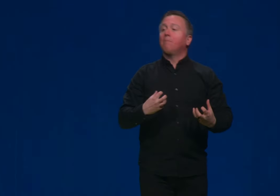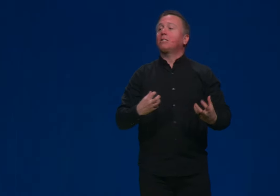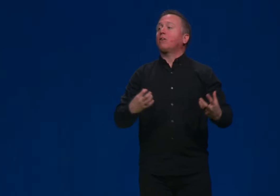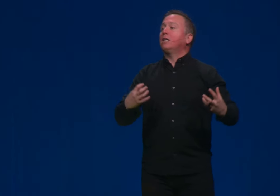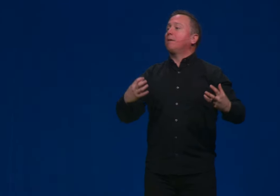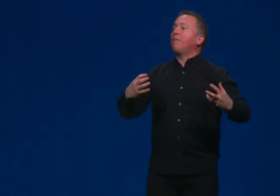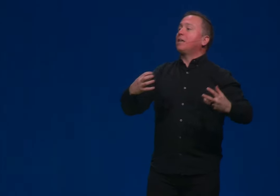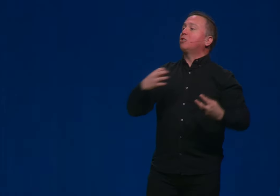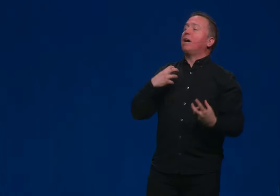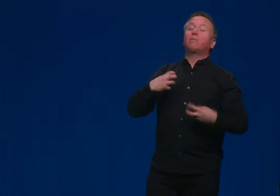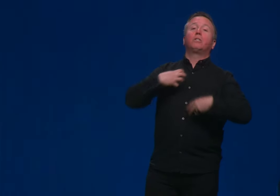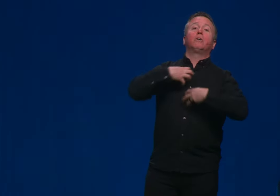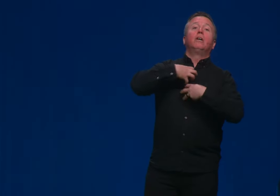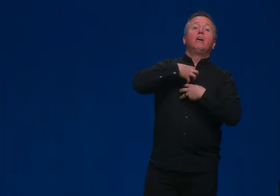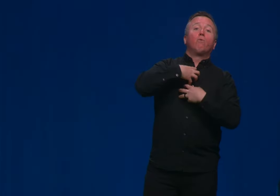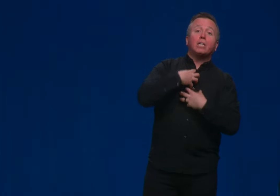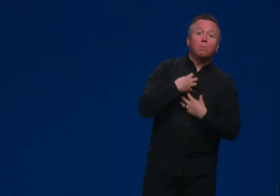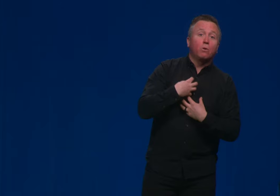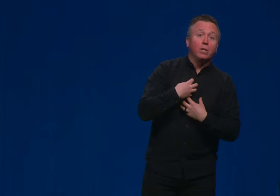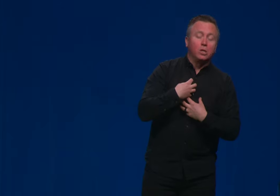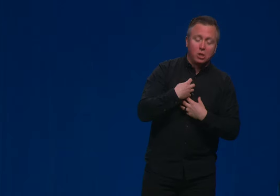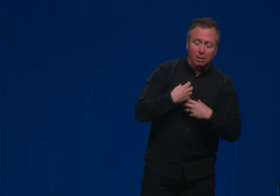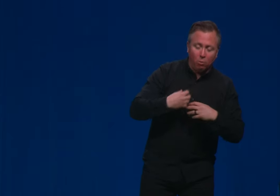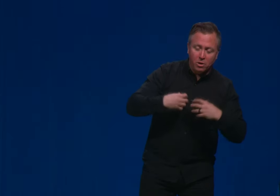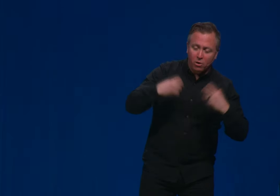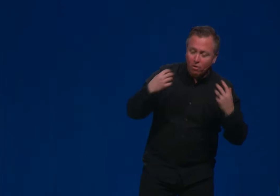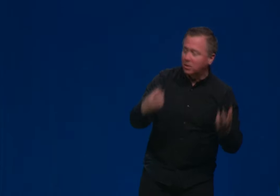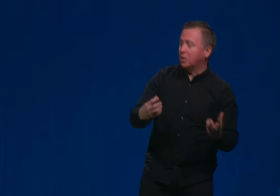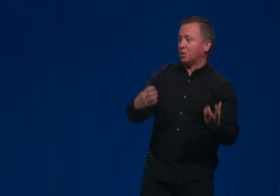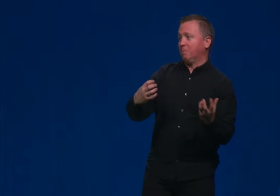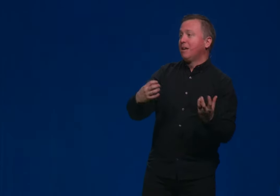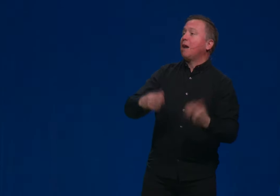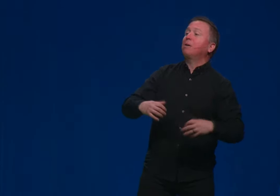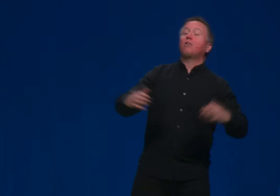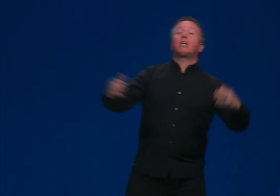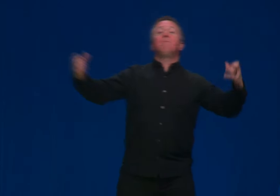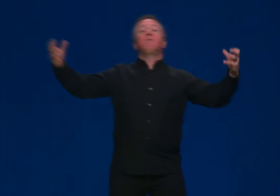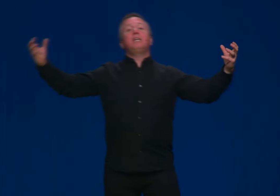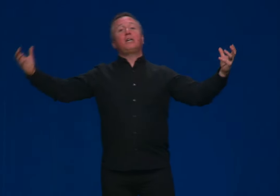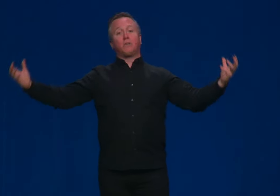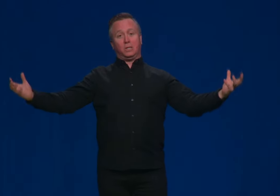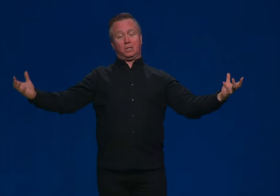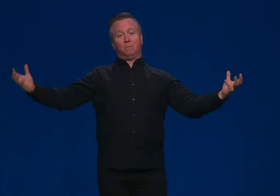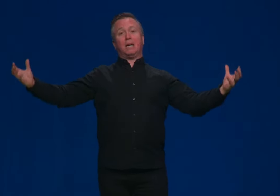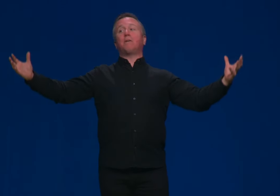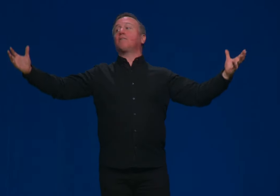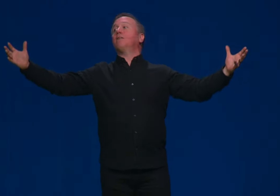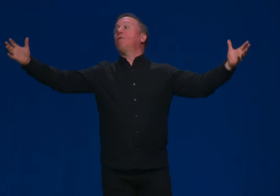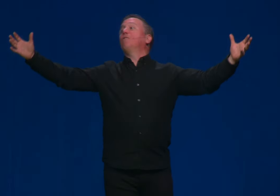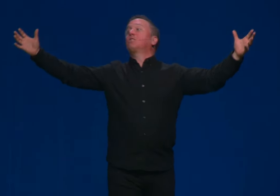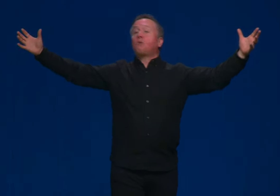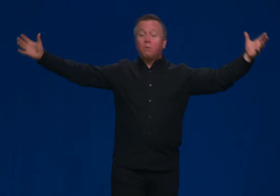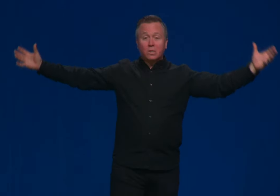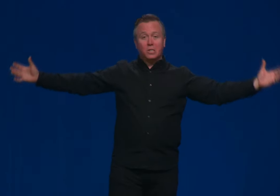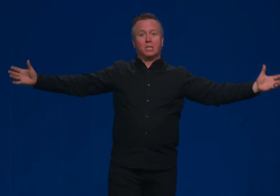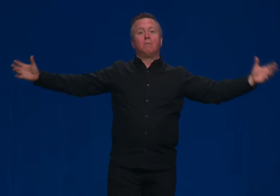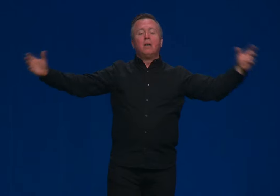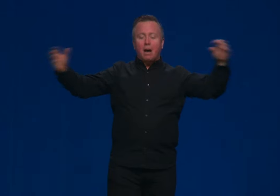I'm not talking about how they interact with your respiratory system or your nervous system. I'm not talking about ecosystems. I'm not talking about the solar system.